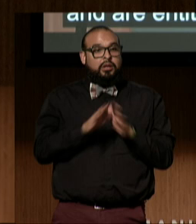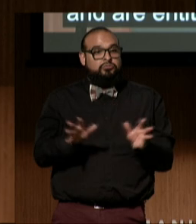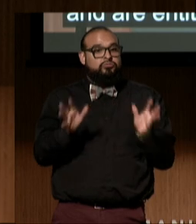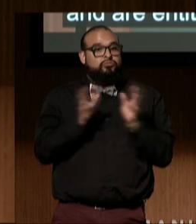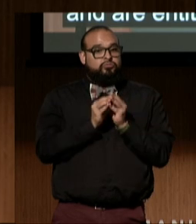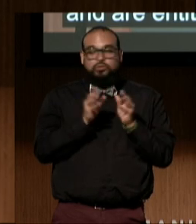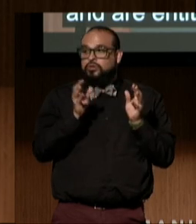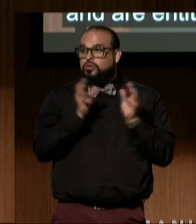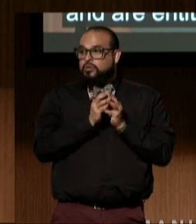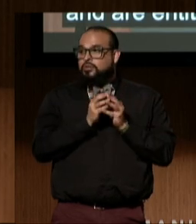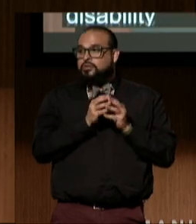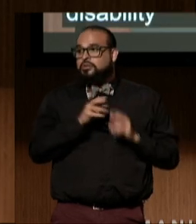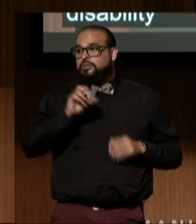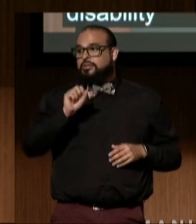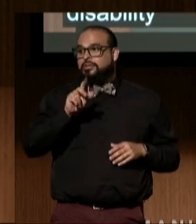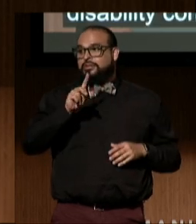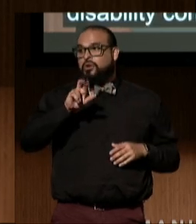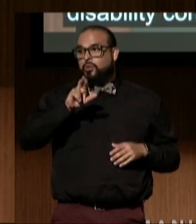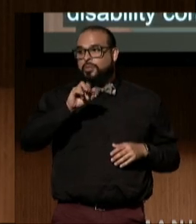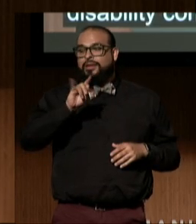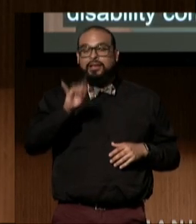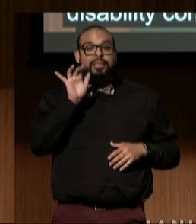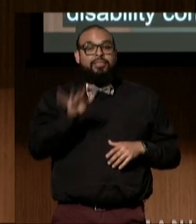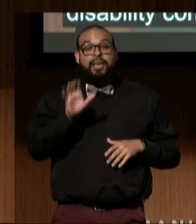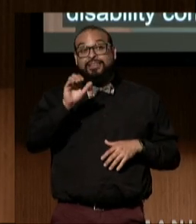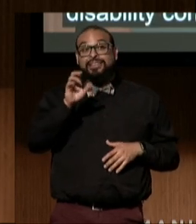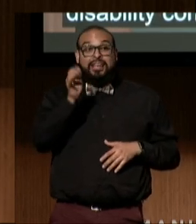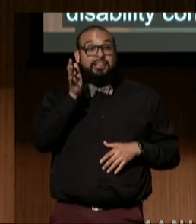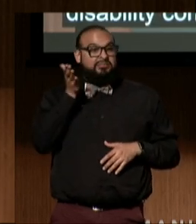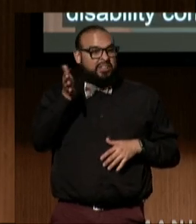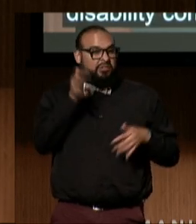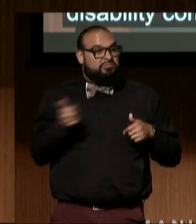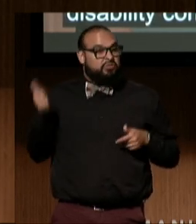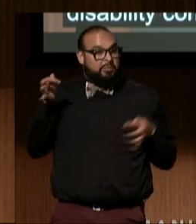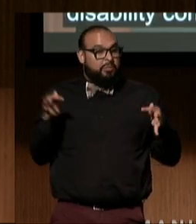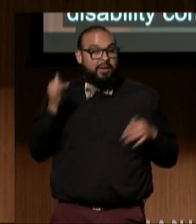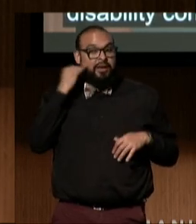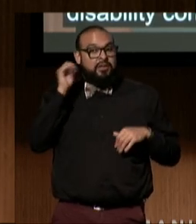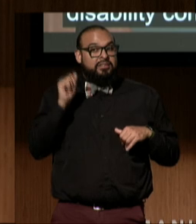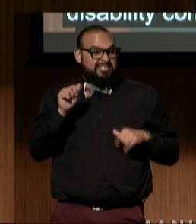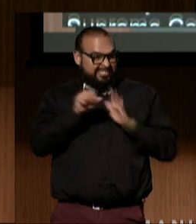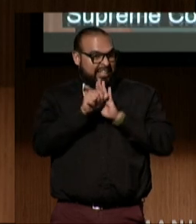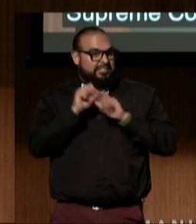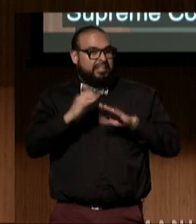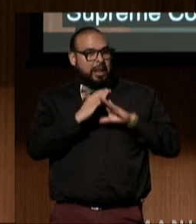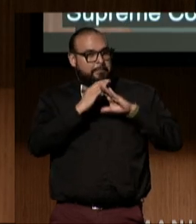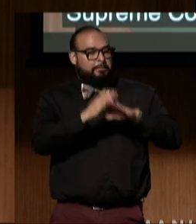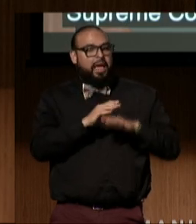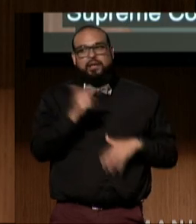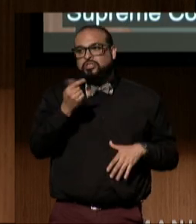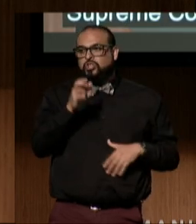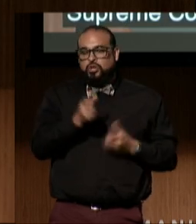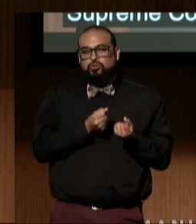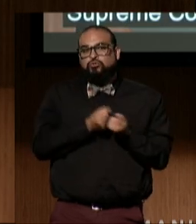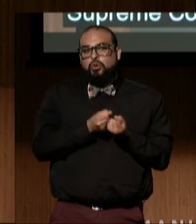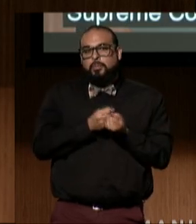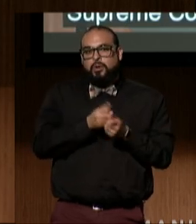the case at the US Supreme Court that will decide whether states can ban gender-affirming care. We hope to welcome a law fellow next year